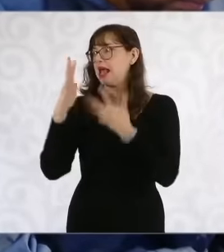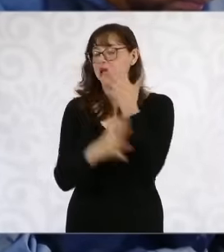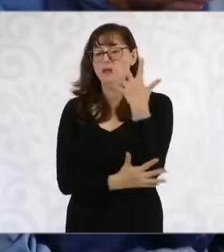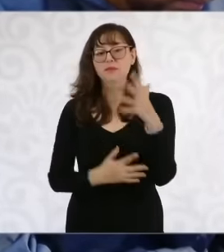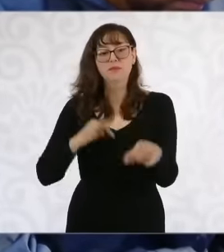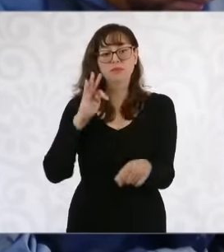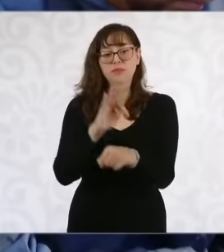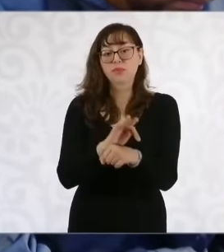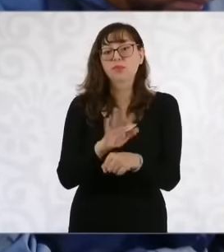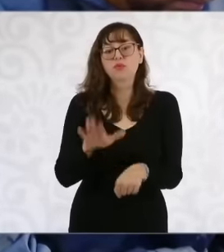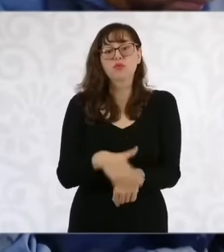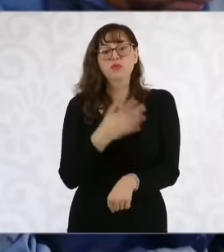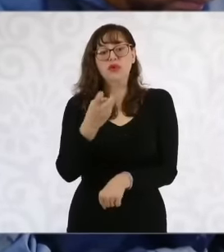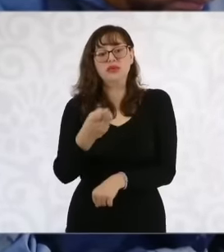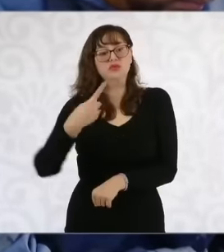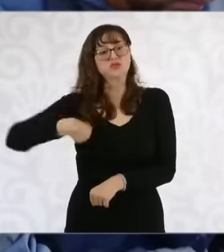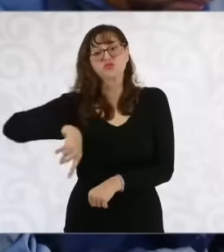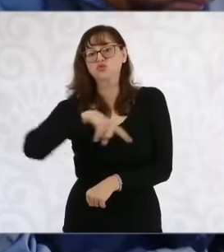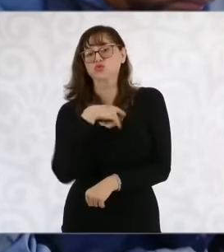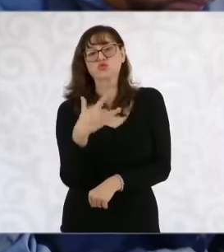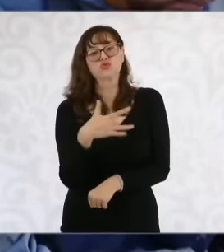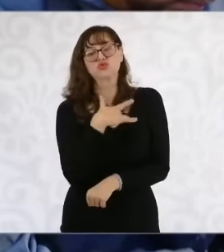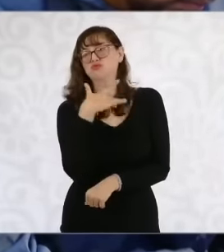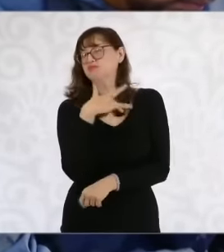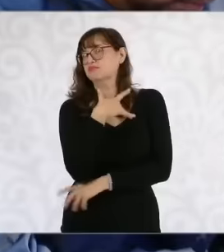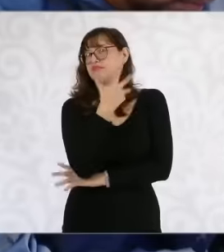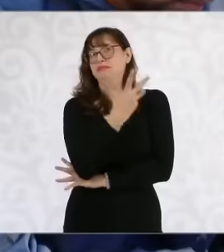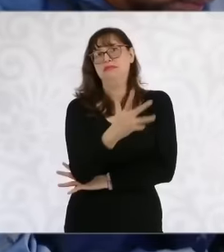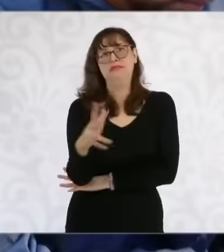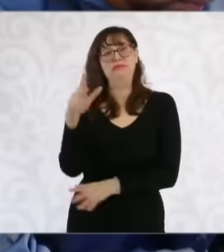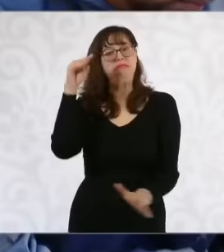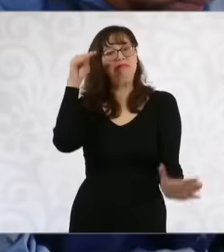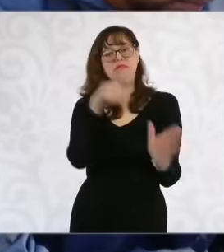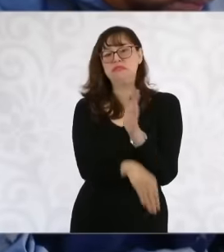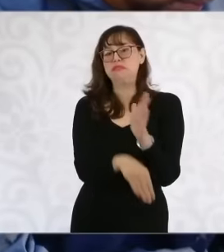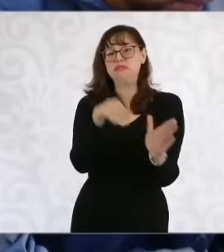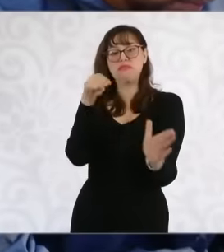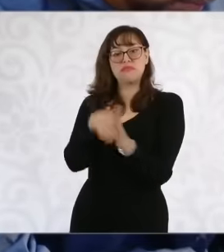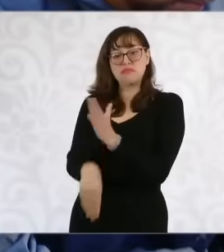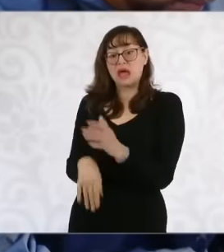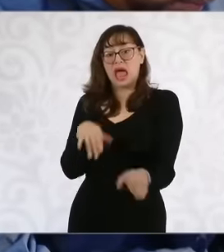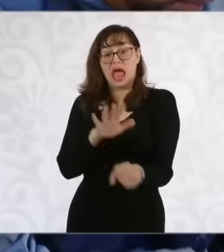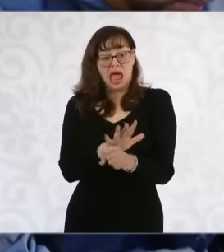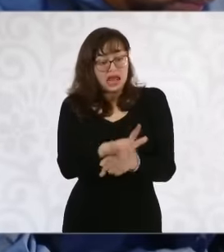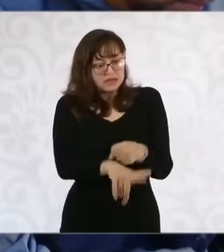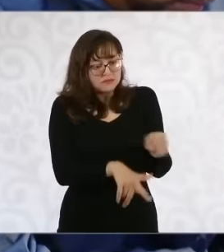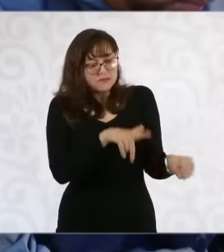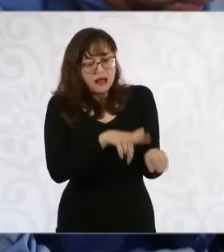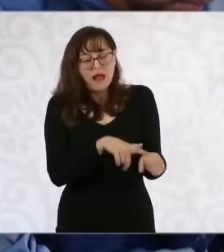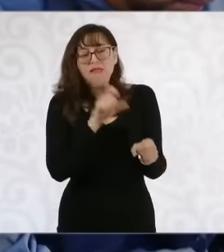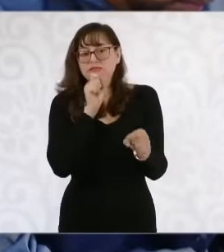because we feel that the environment is also deteriorating a lot. issue of animals, violence in